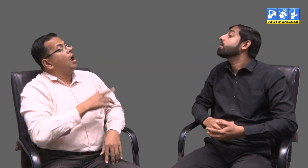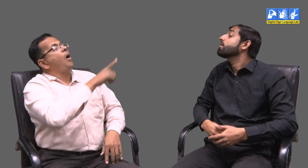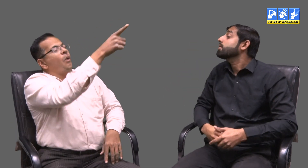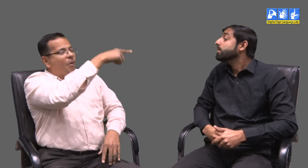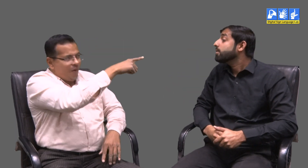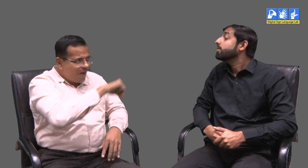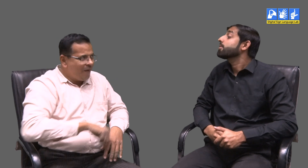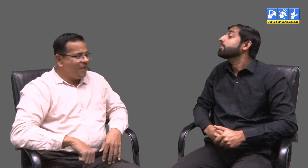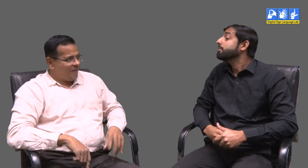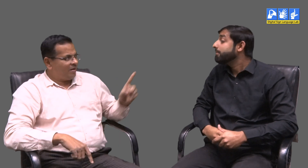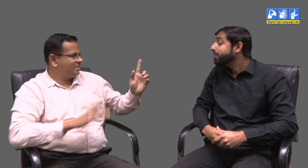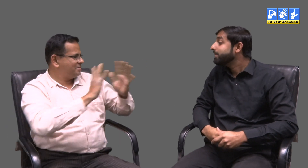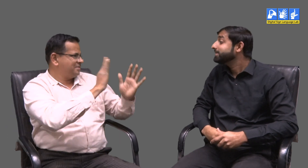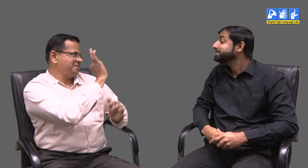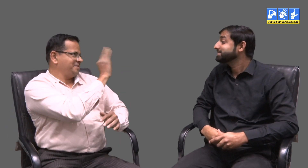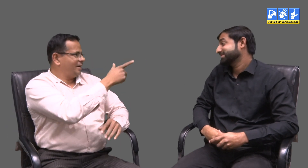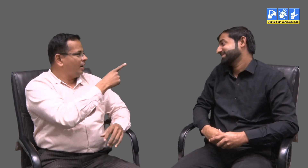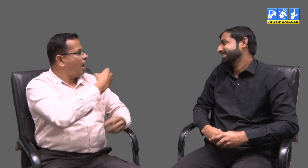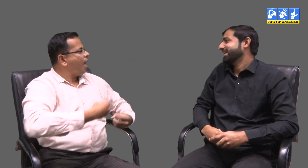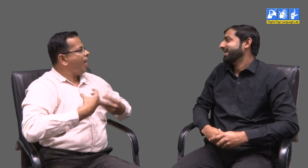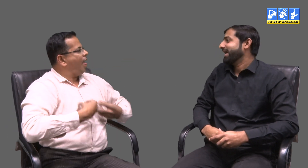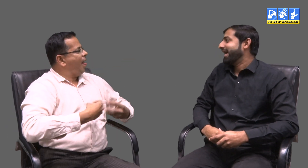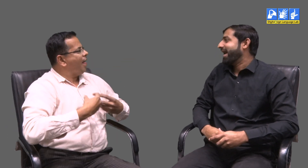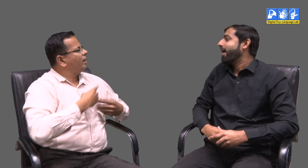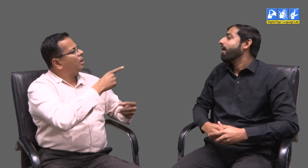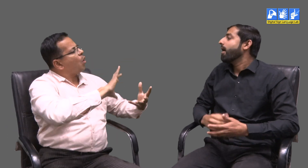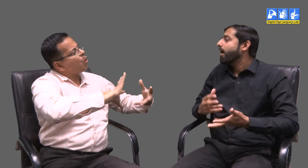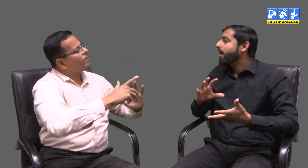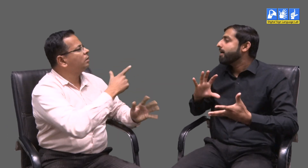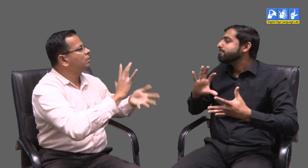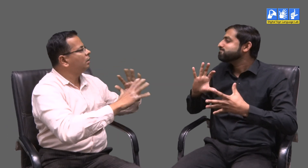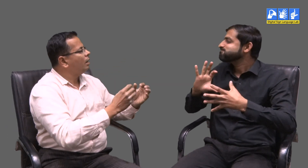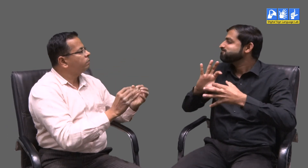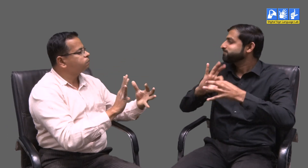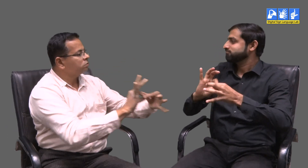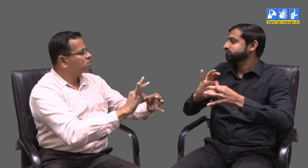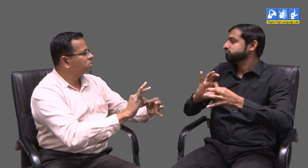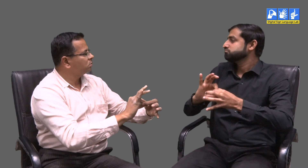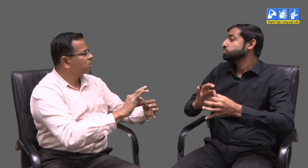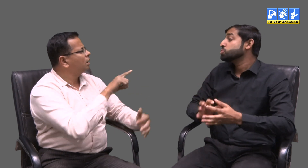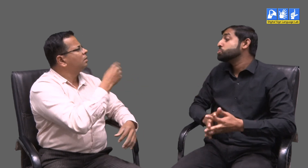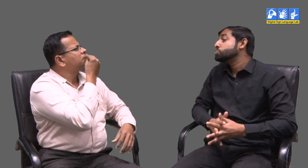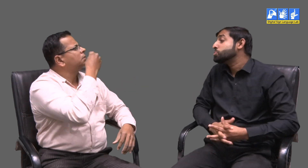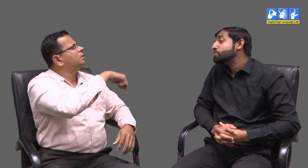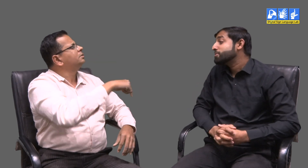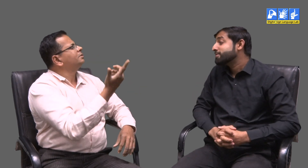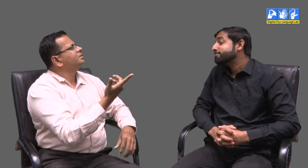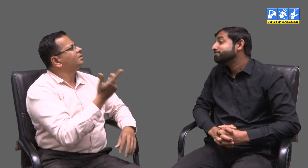Temple area, yes I am aware. You are good with sign language. Such praises encourage hearing people and we build a bond with them.